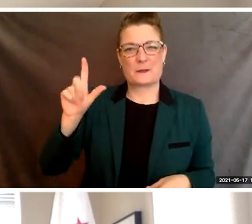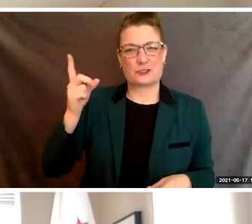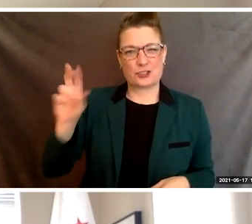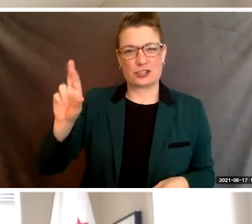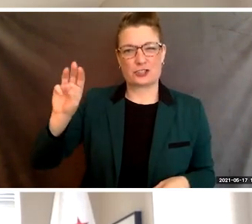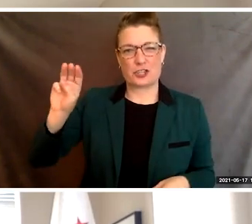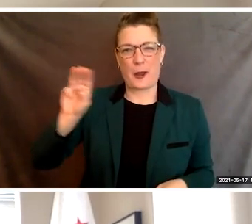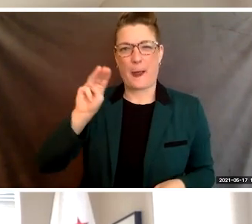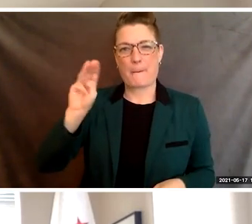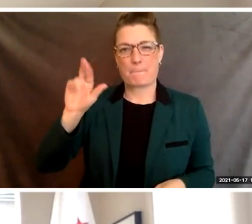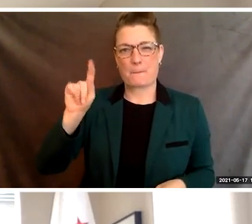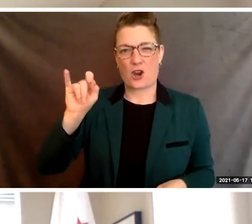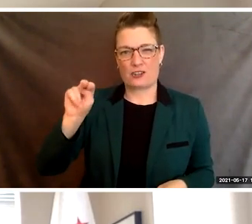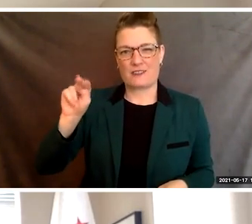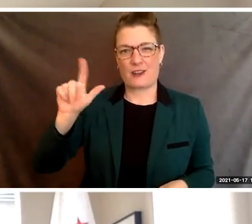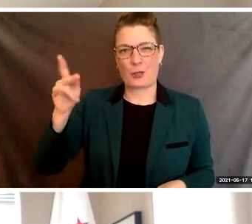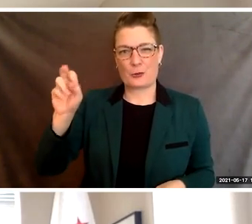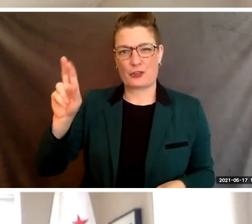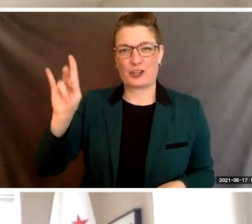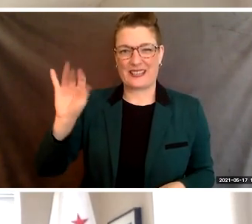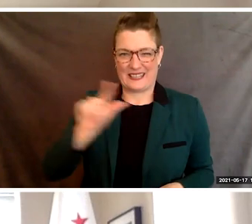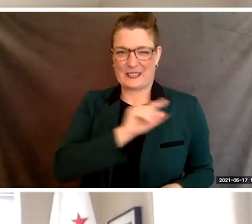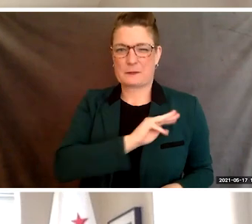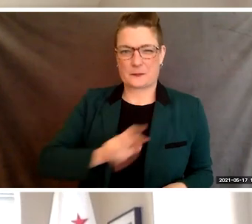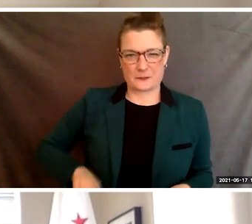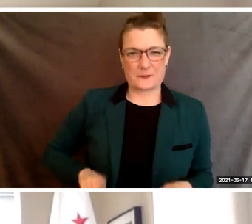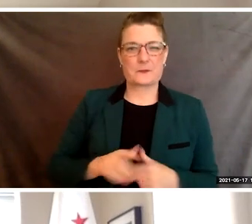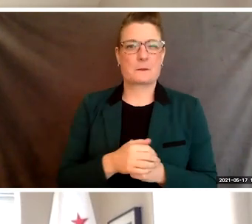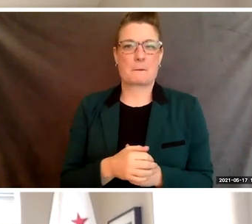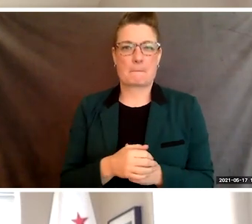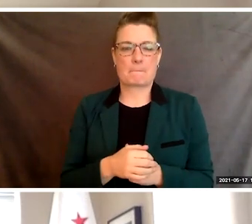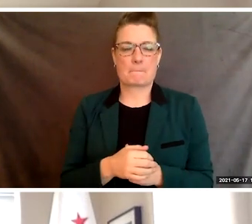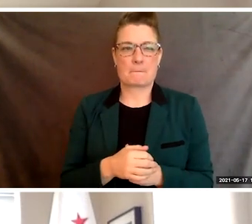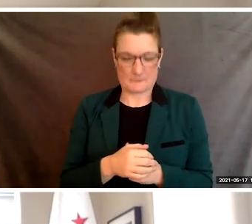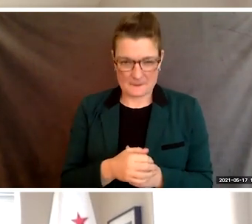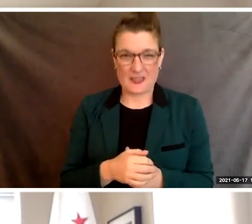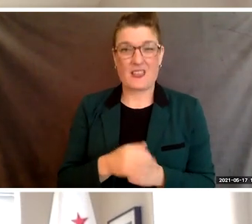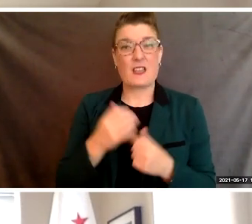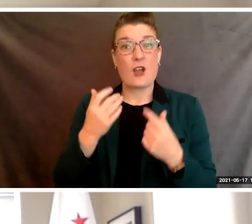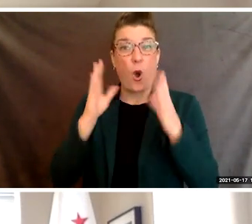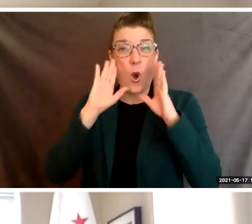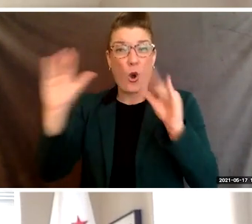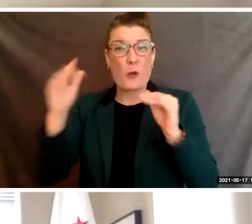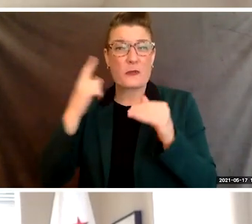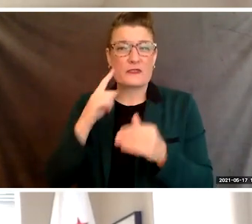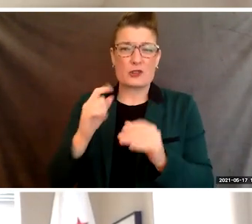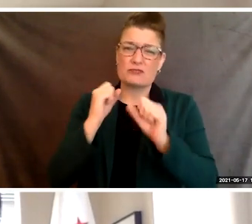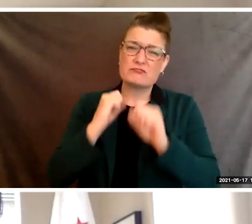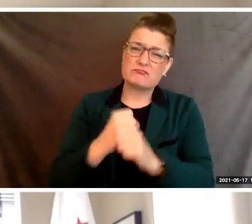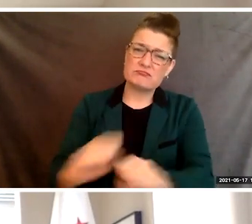"The hope of a secure and livable world lies "with discipline nonconformance